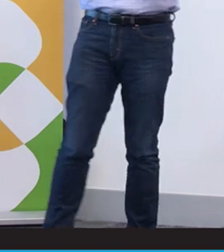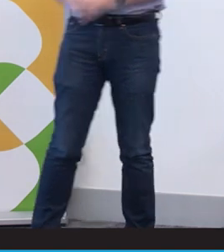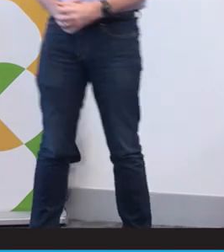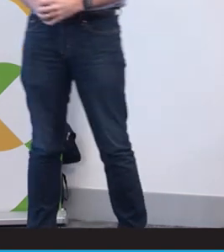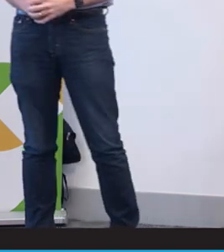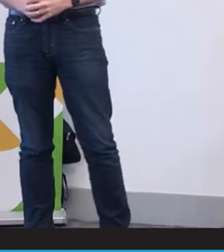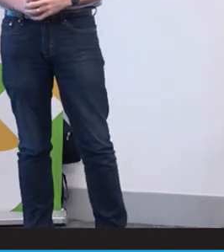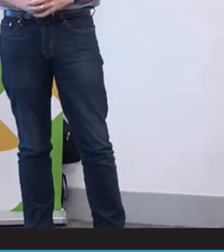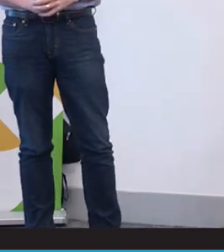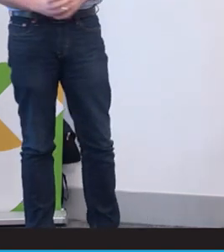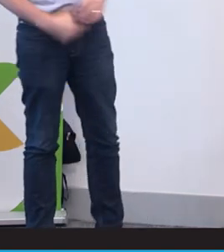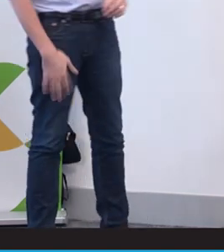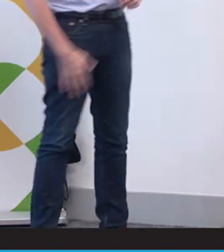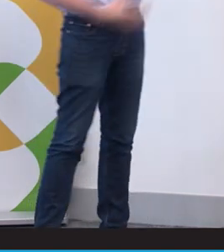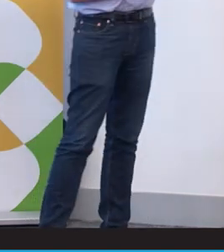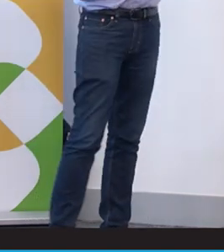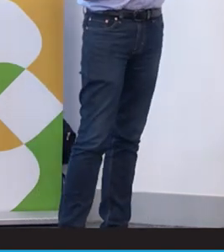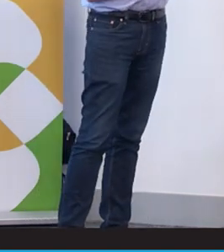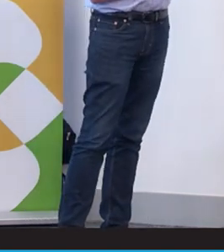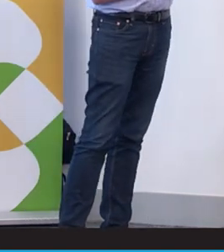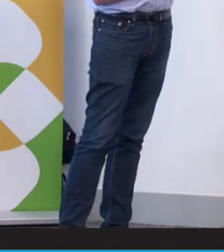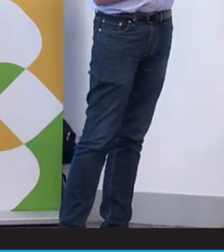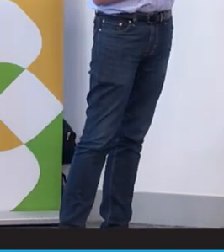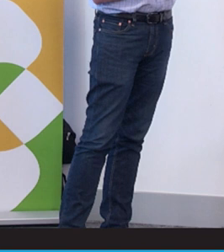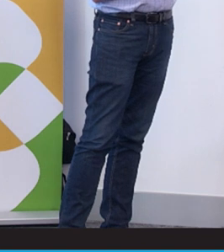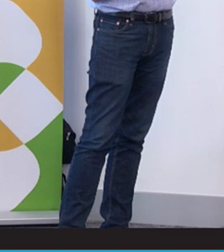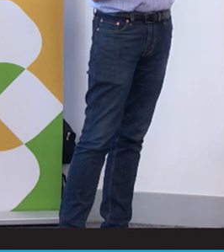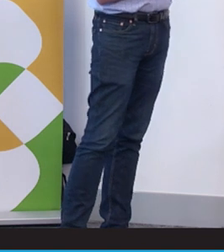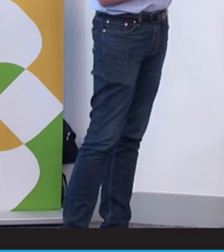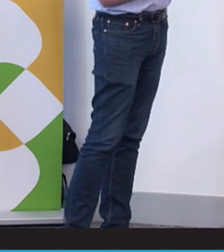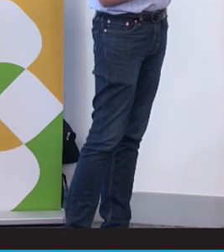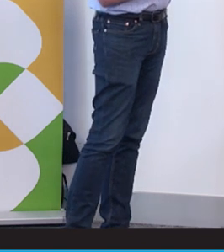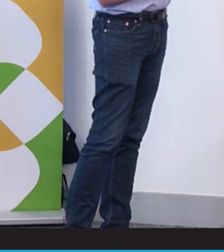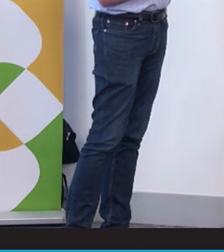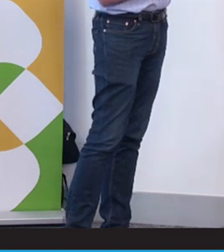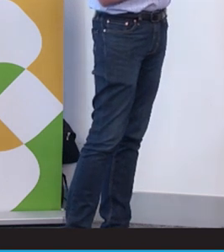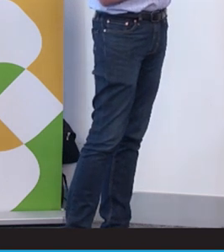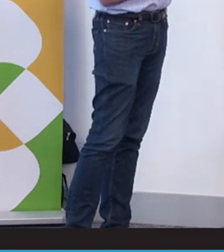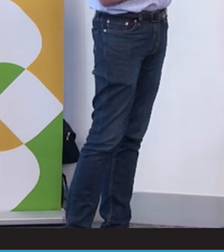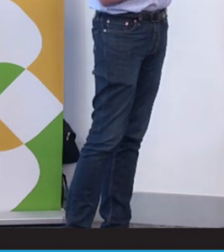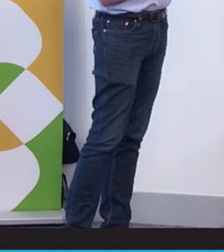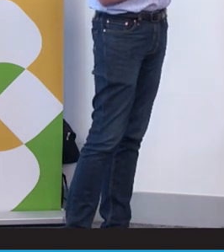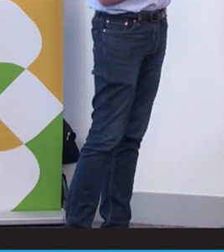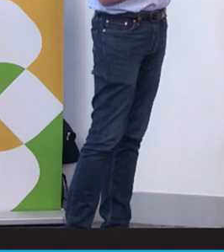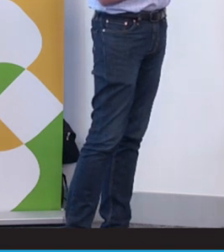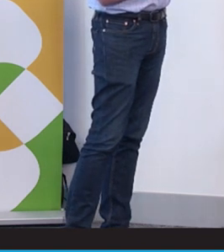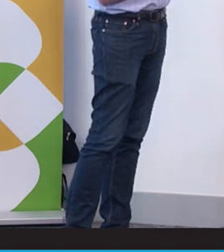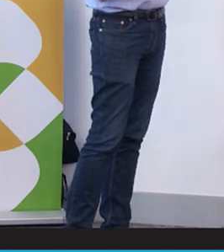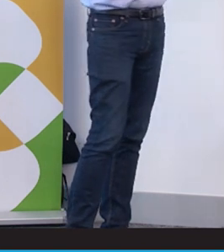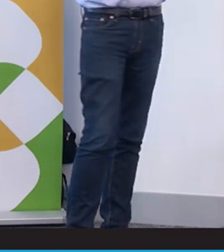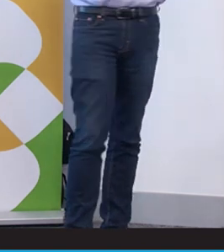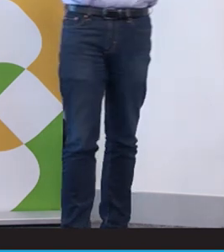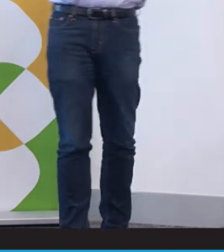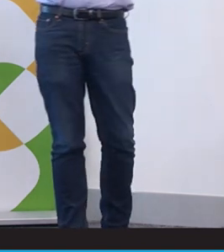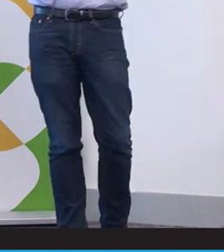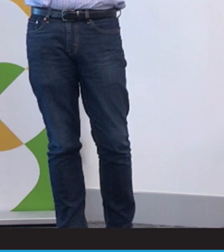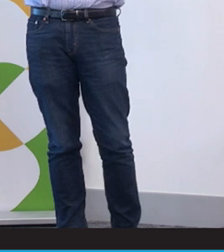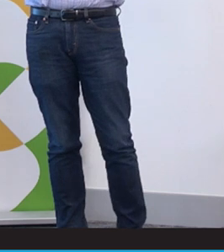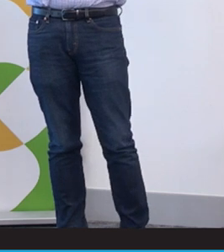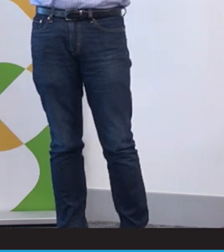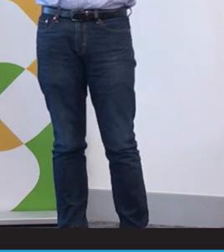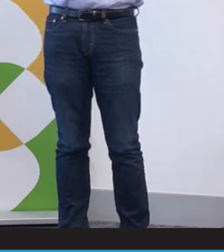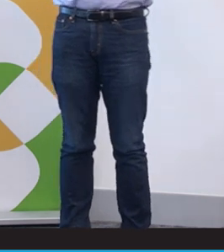That's what we struggle with. And what I struggle with a lot. I also want to talk